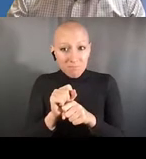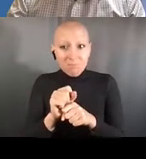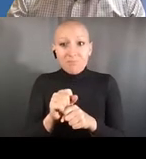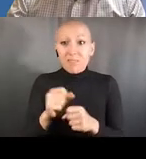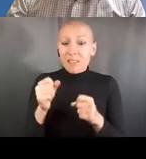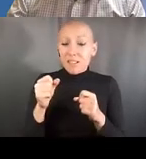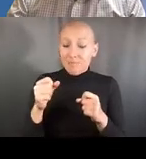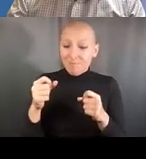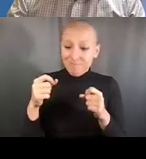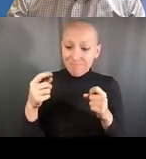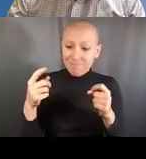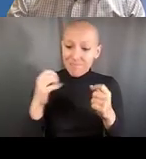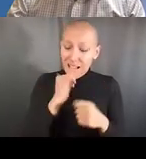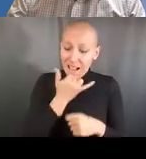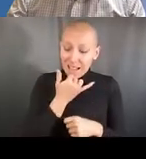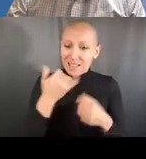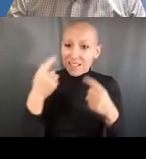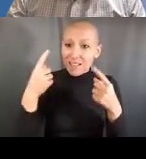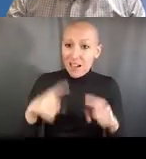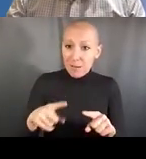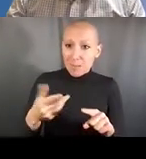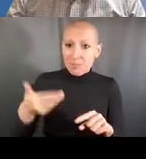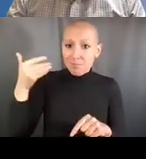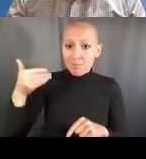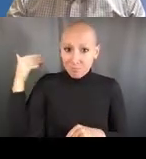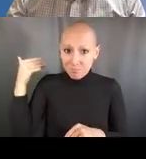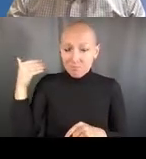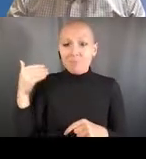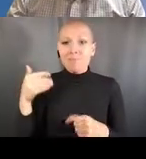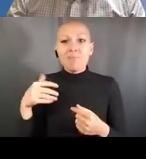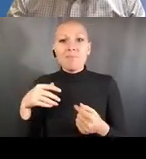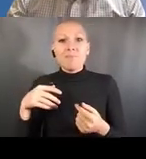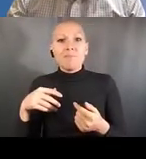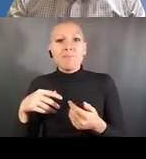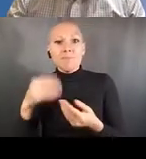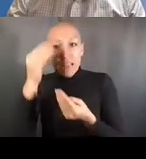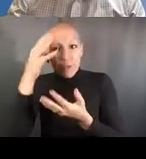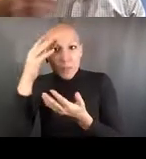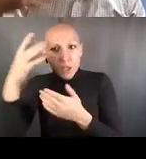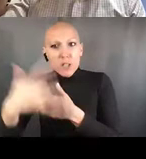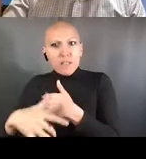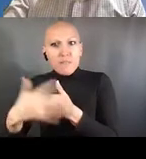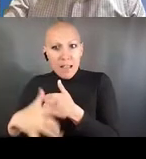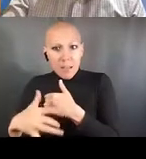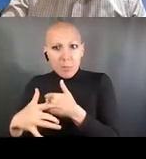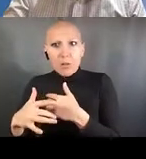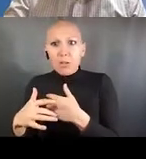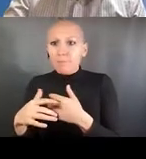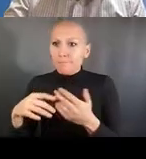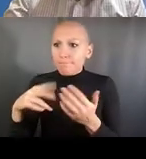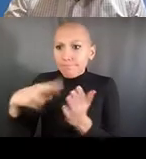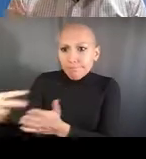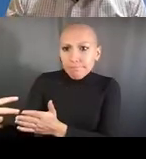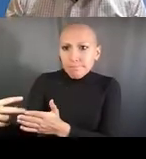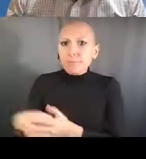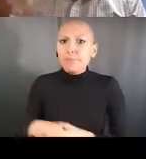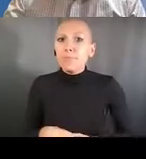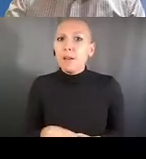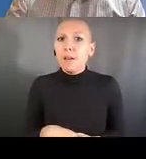I can say he gave a truly riveting presentation, much better than the one I'm giving to you, so if you get a chance to hear him,